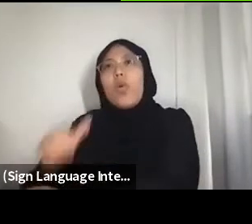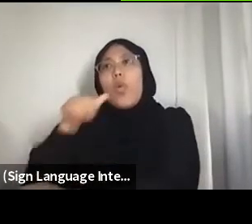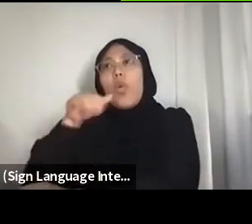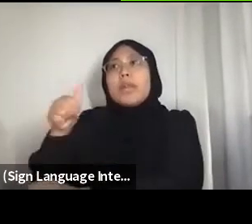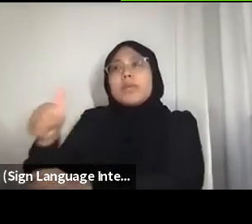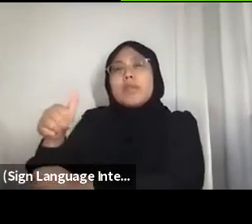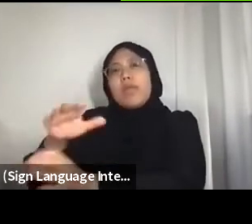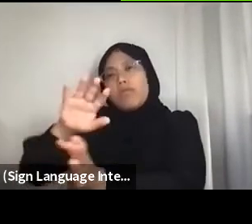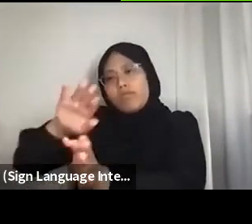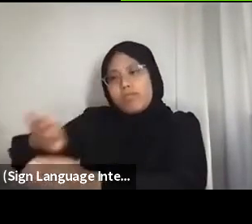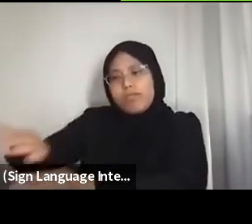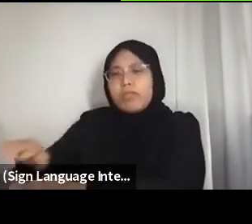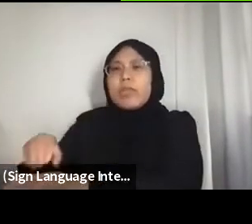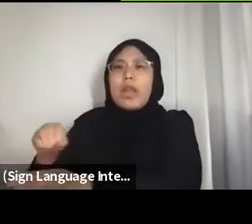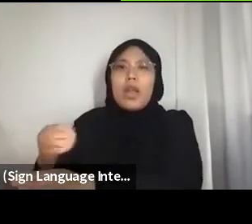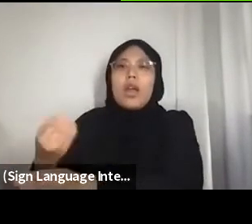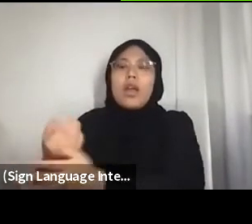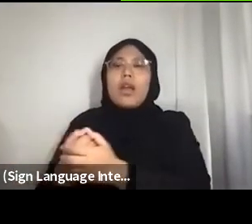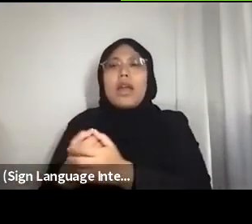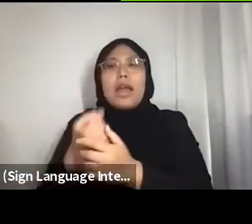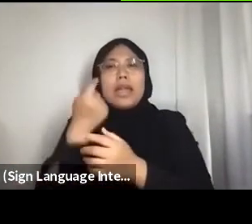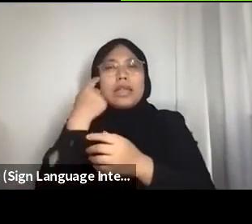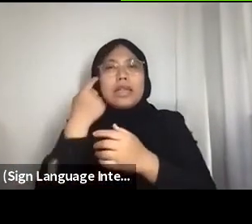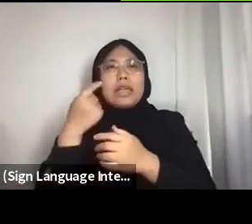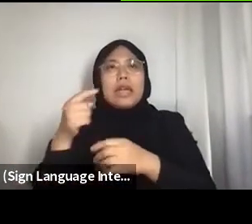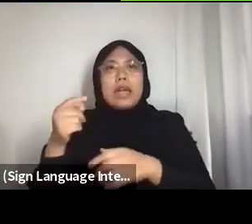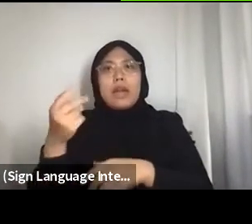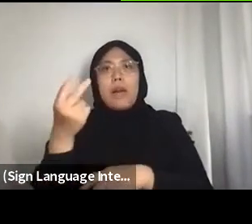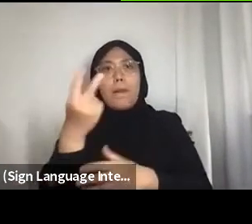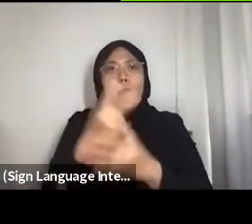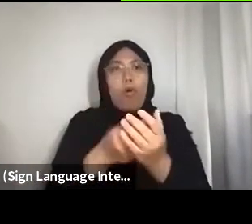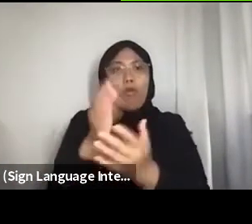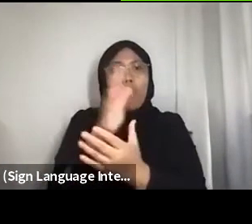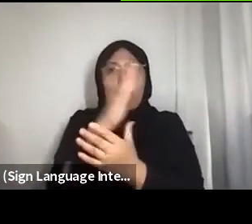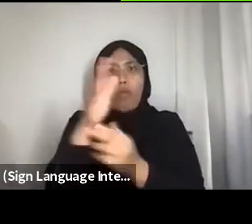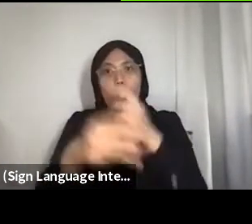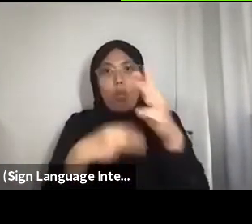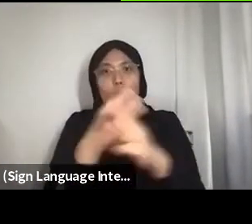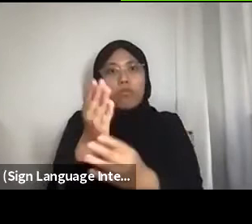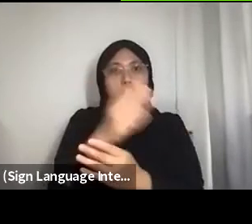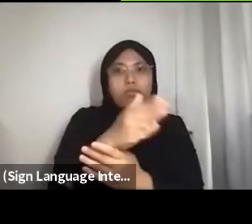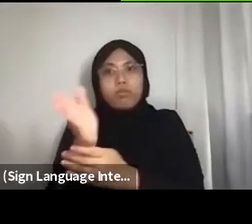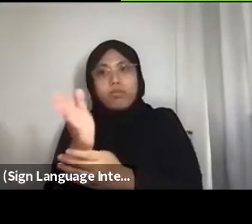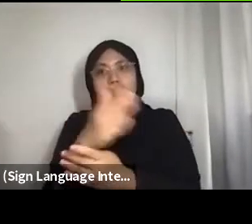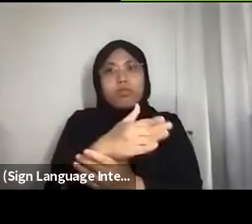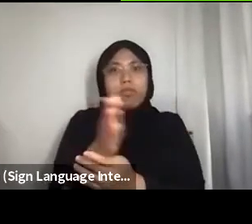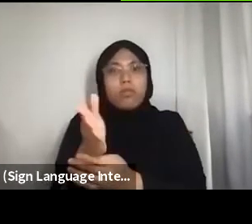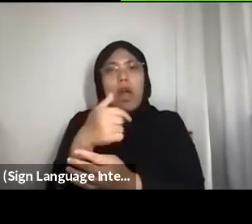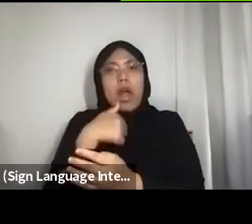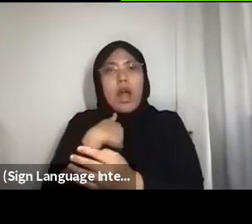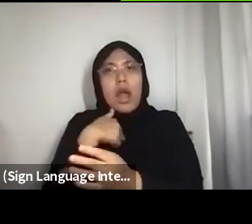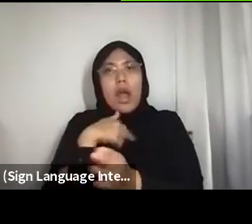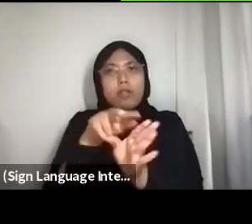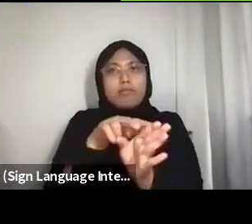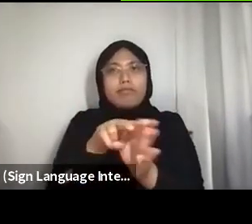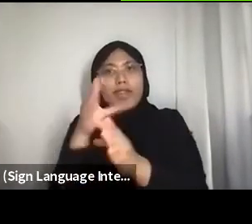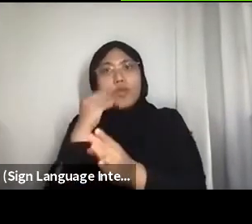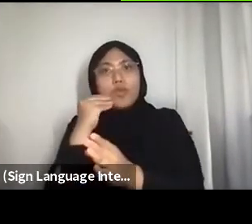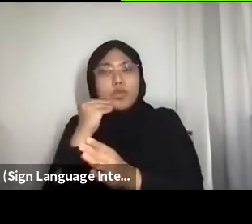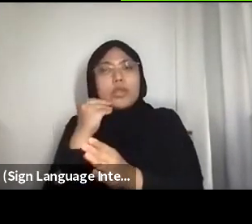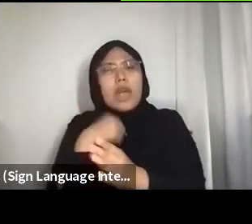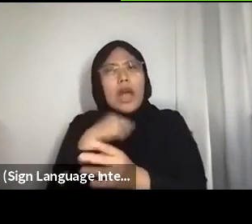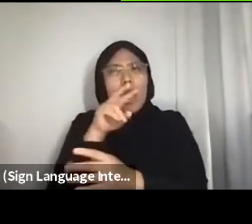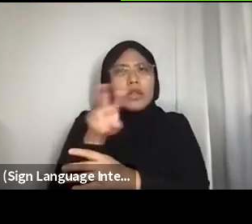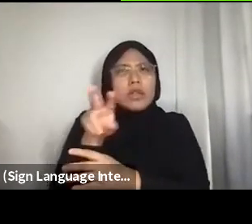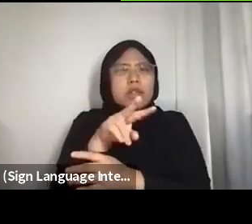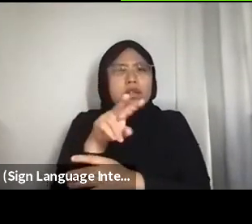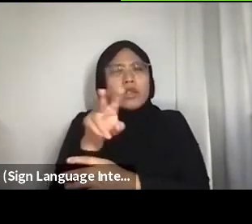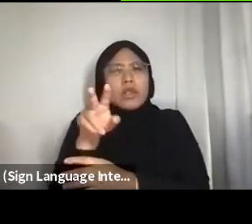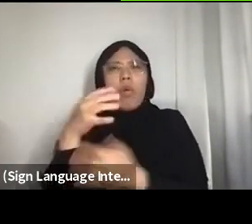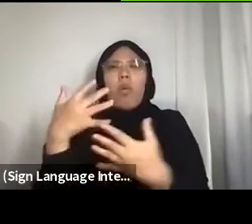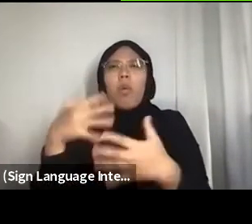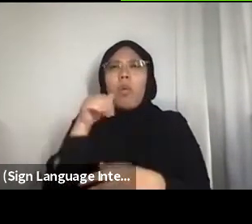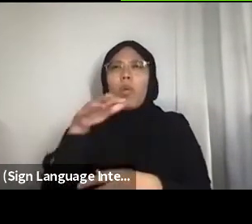The parallel between both worlds that I straddle is that it is often women making life more difficult for other women.